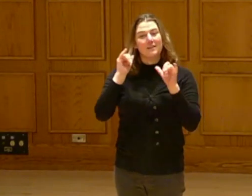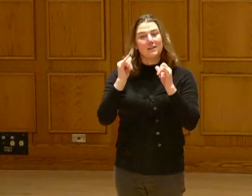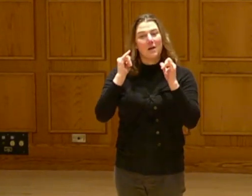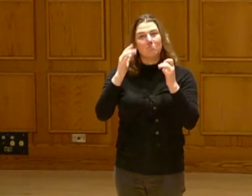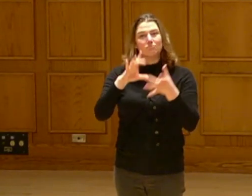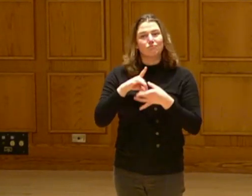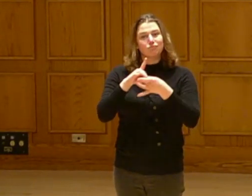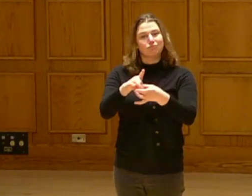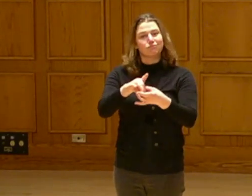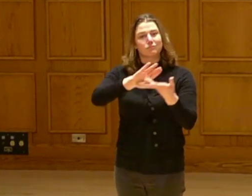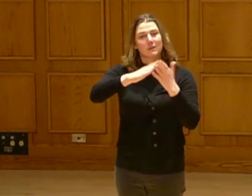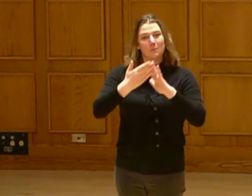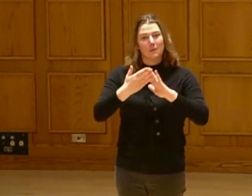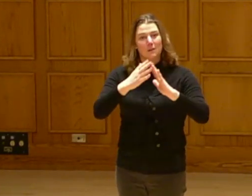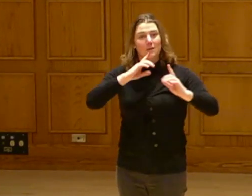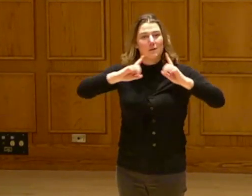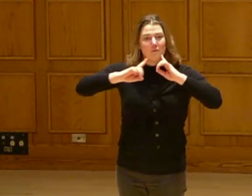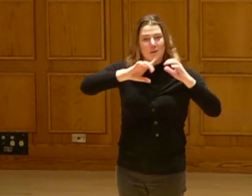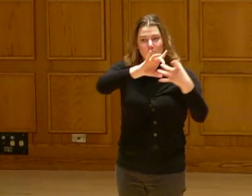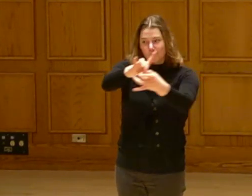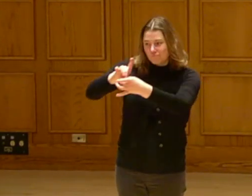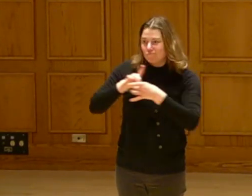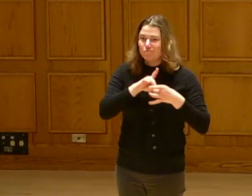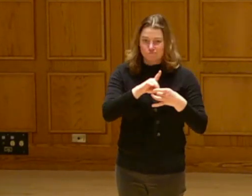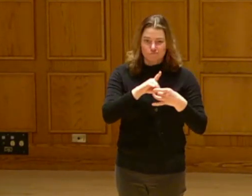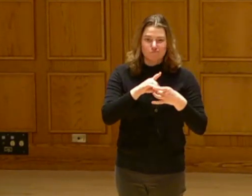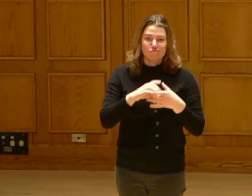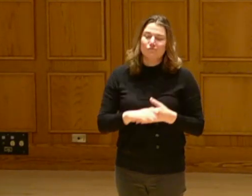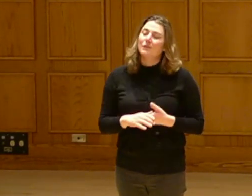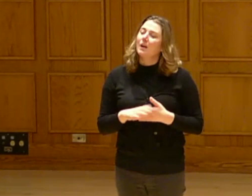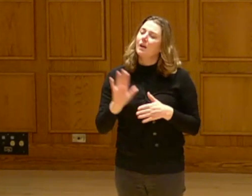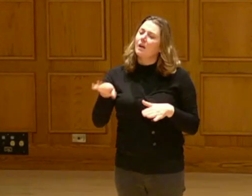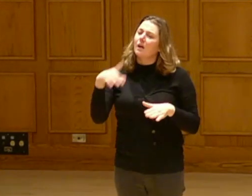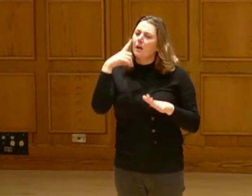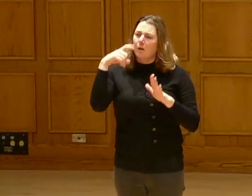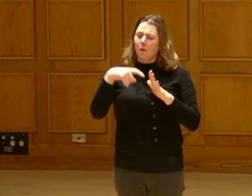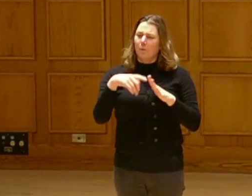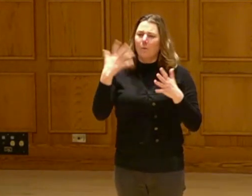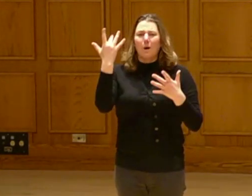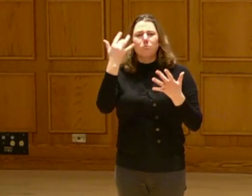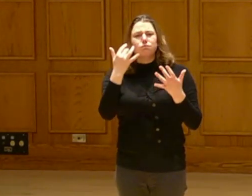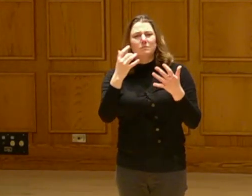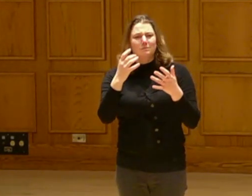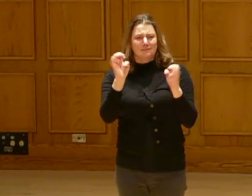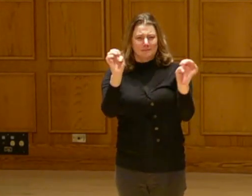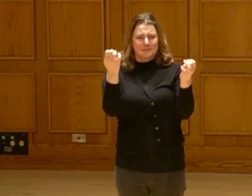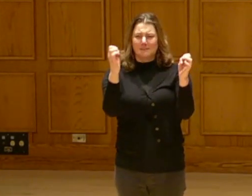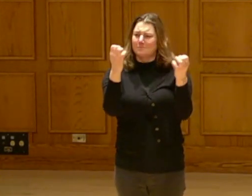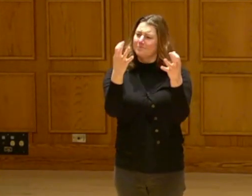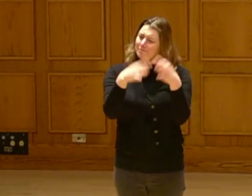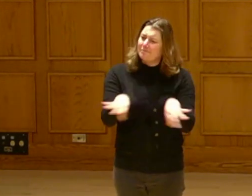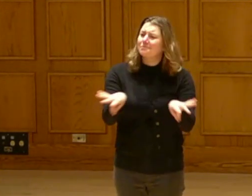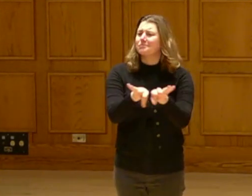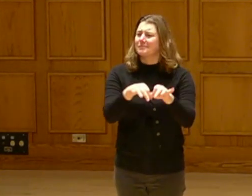In that spirit, we're glad you are joining us today in community and conversation. We note the urgency of today's topic.